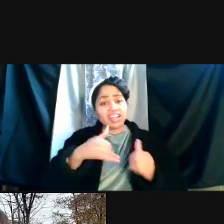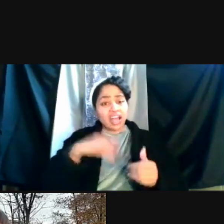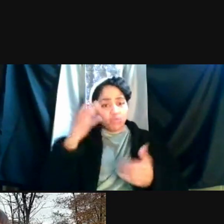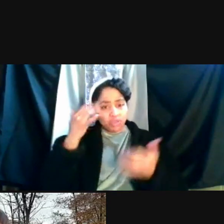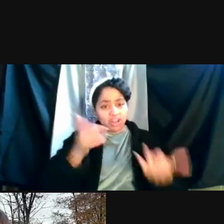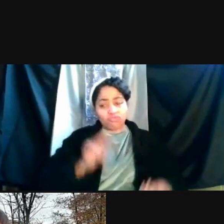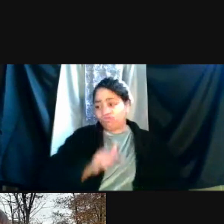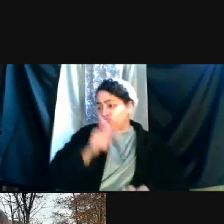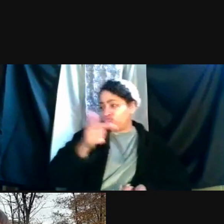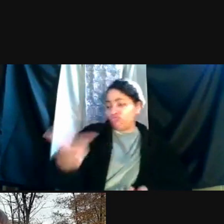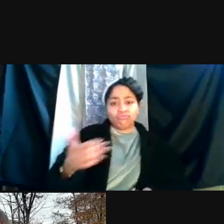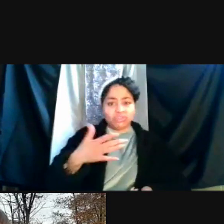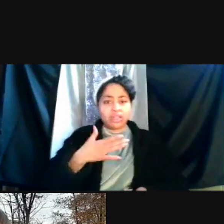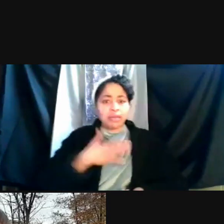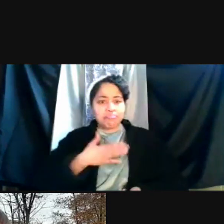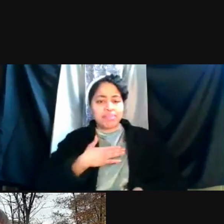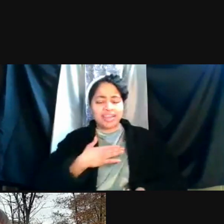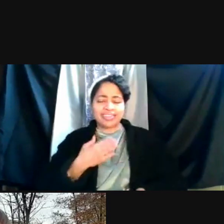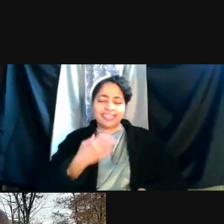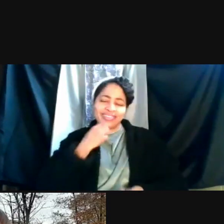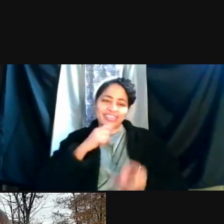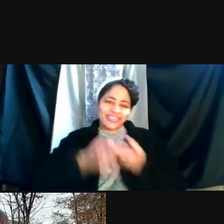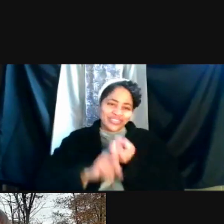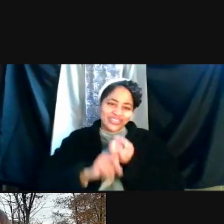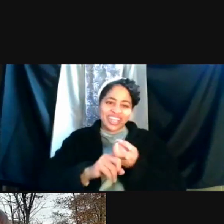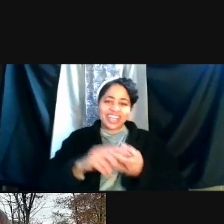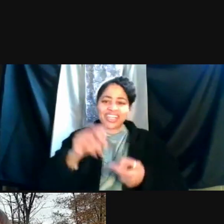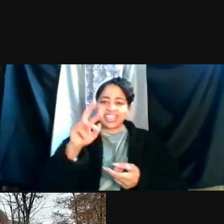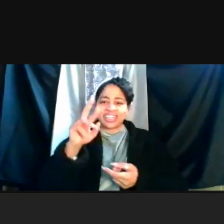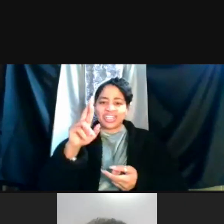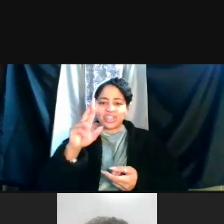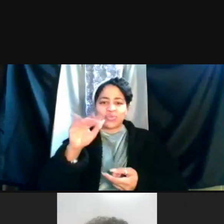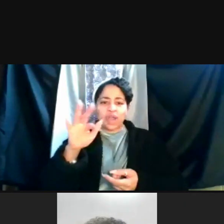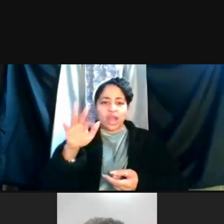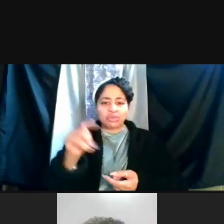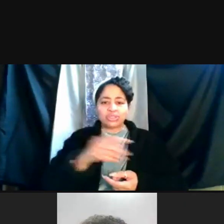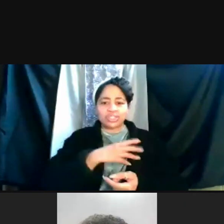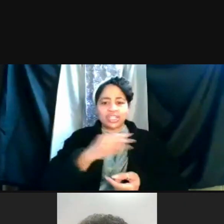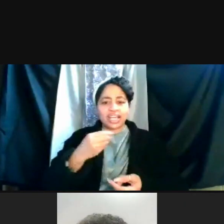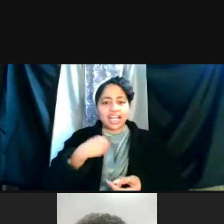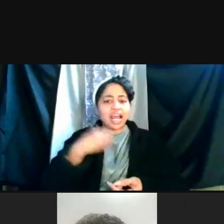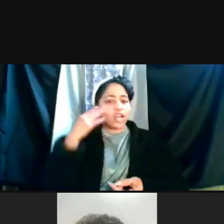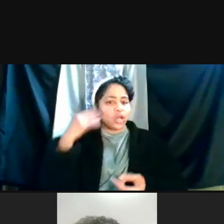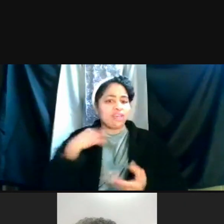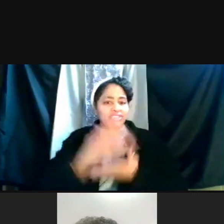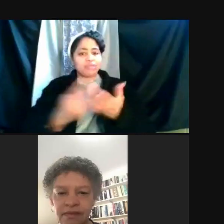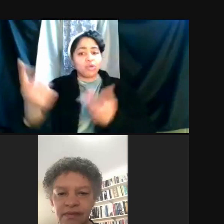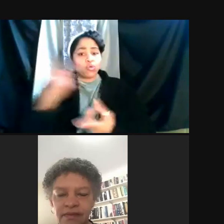to my my dear friend and my colleague Rob Ernst. And I know we have some questions teed up that came in.